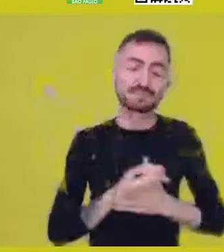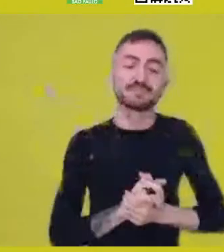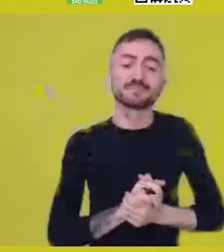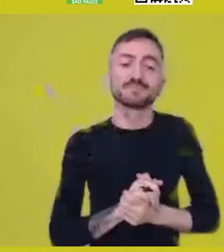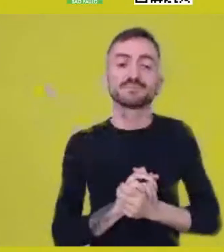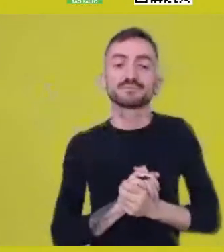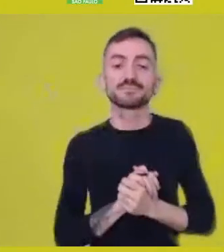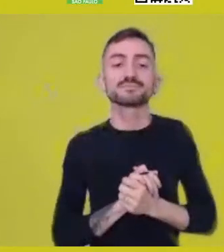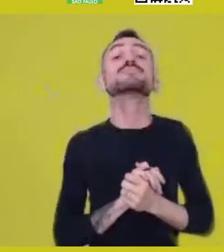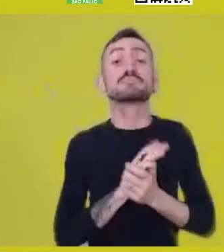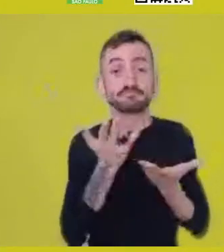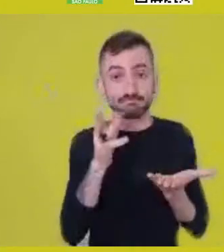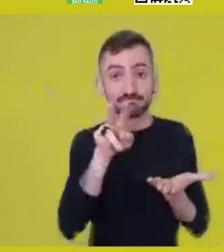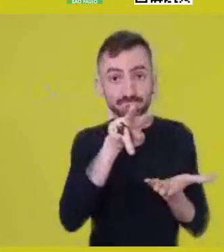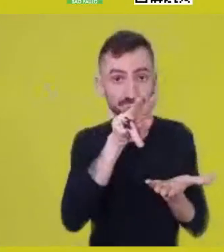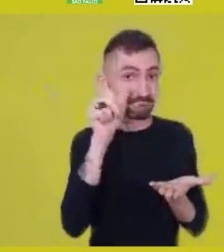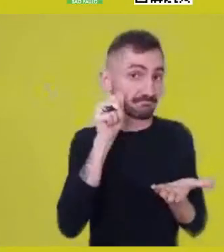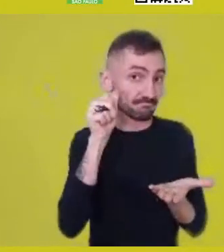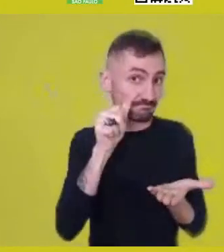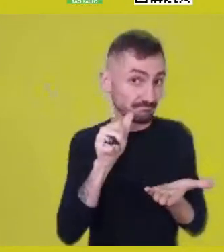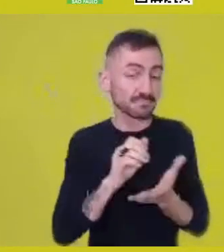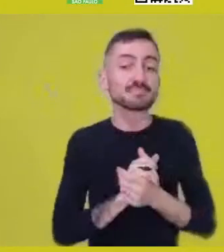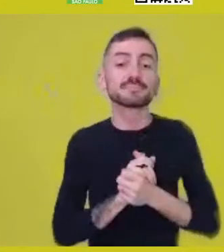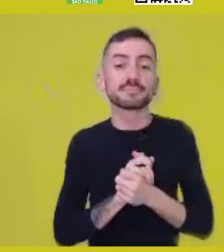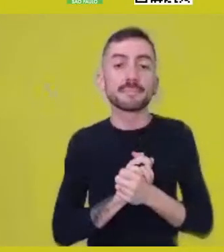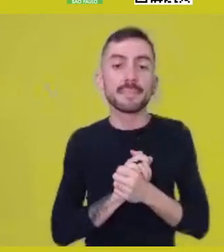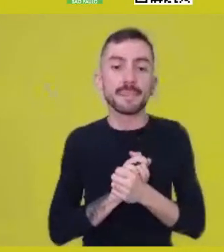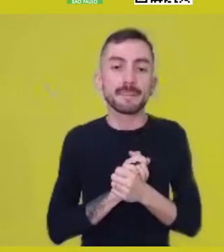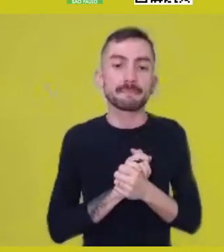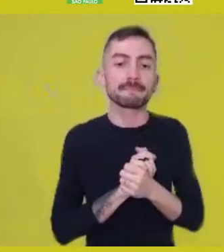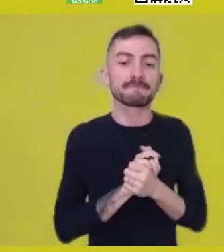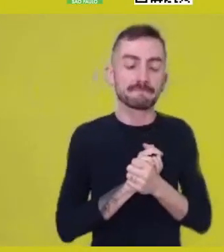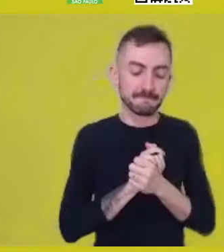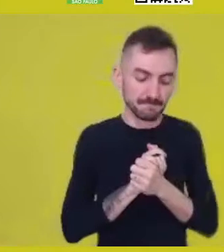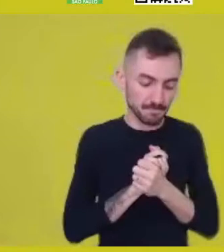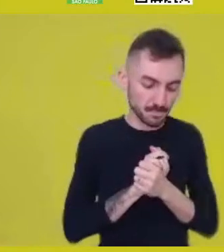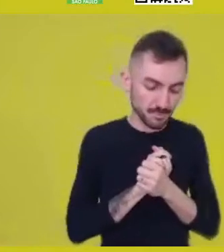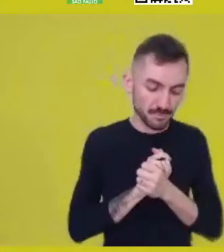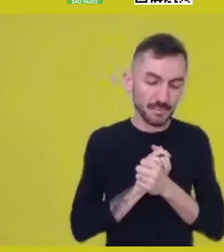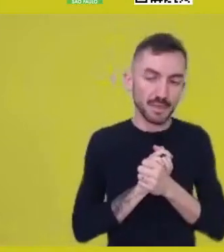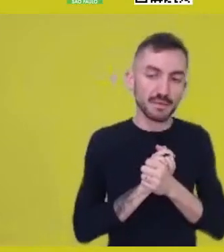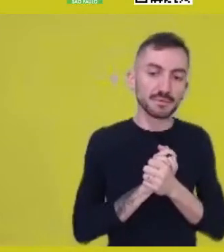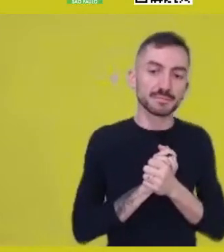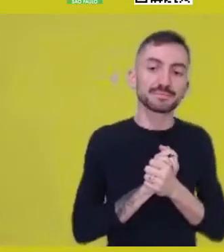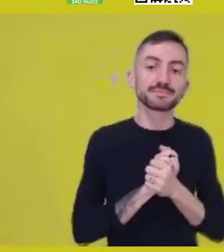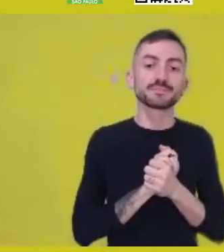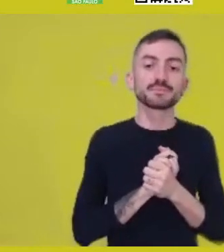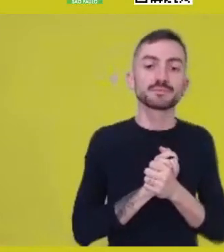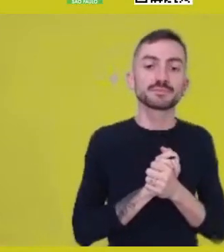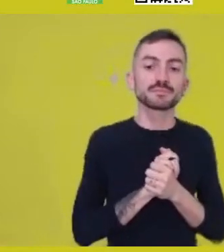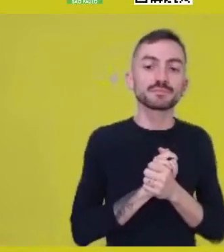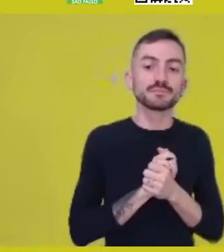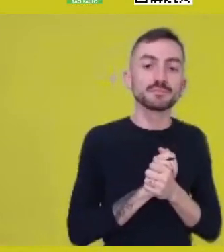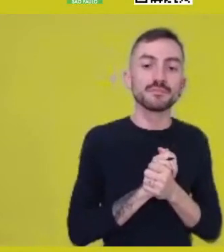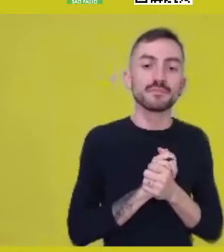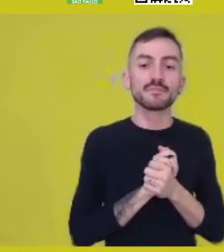Katiúscia? Me? -Yes. Well, this question of how,